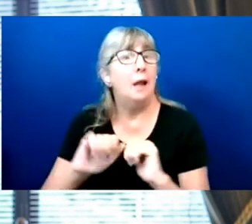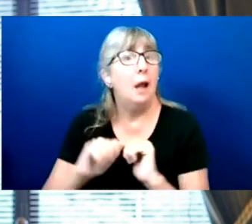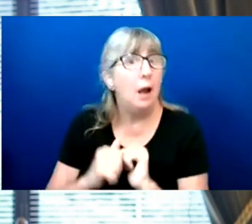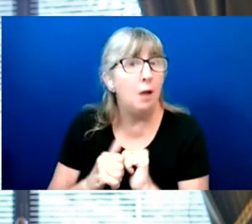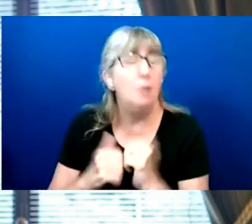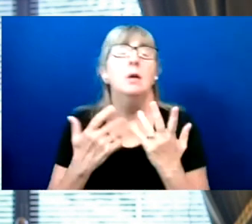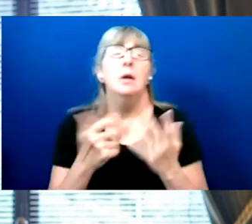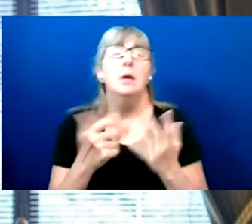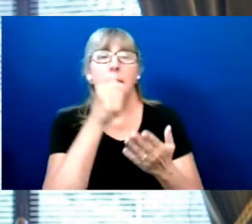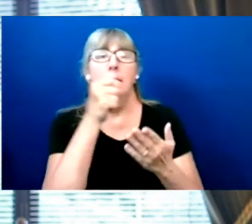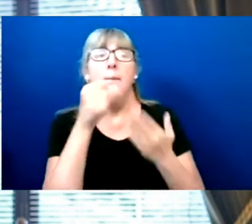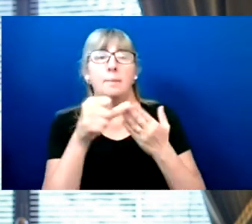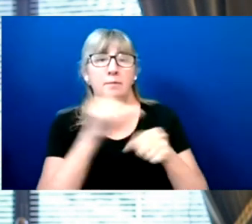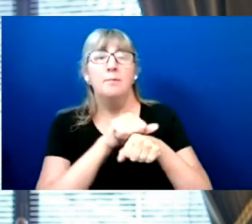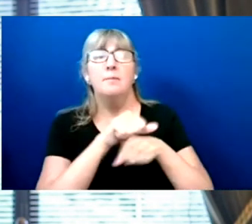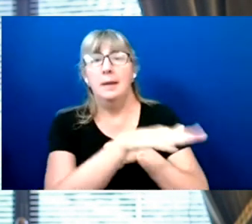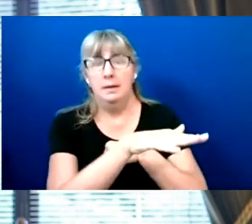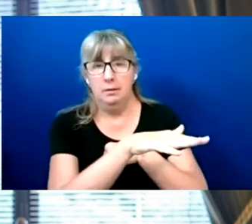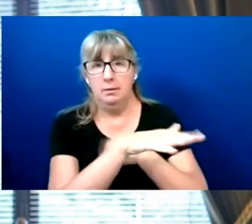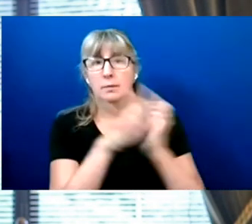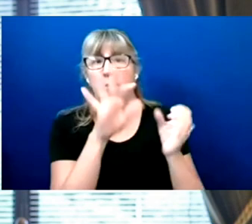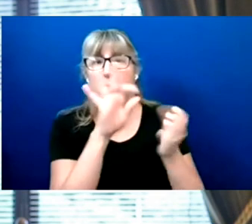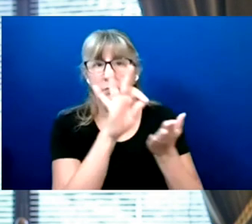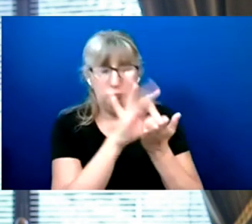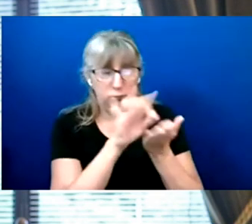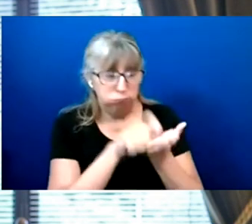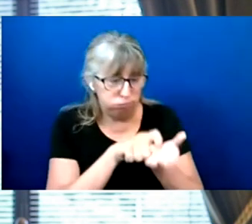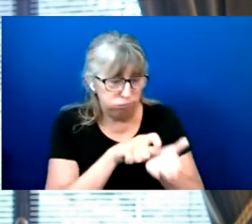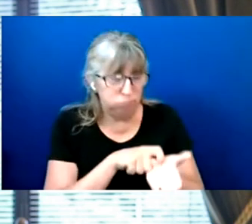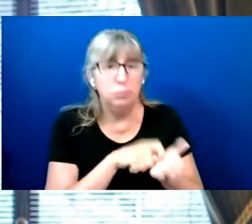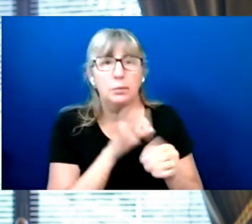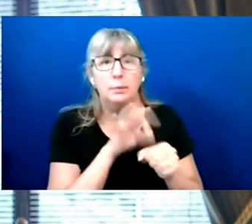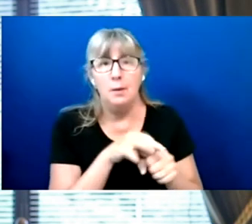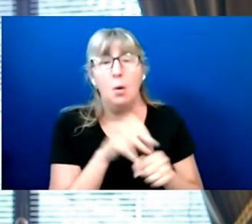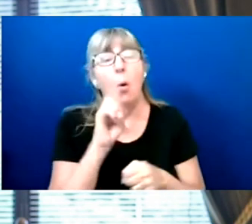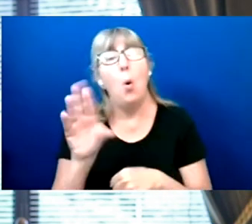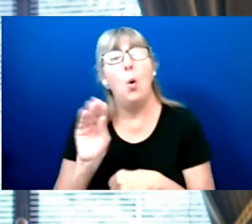your ballot in the mail or placing it in an official dropbox.